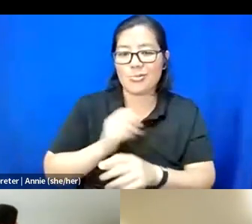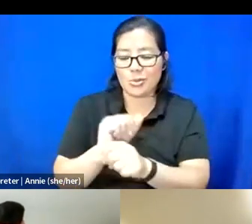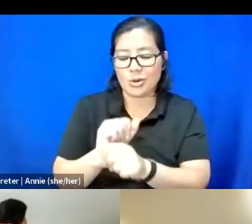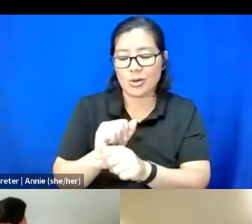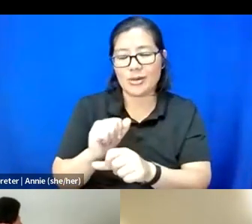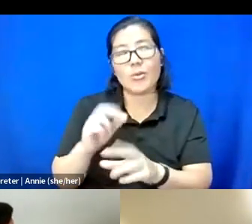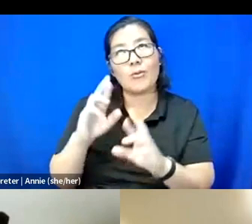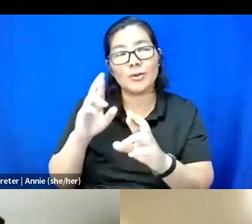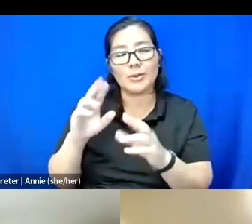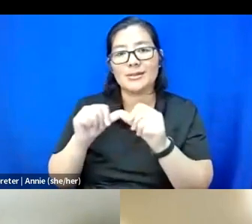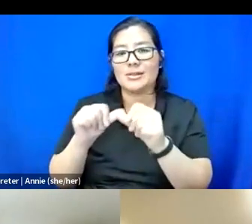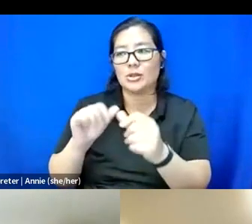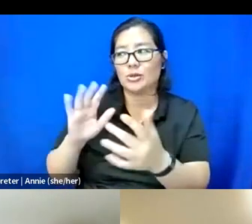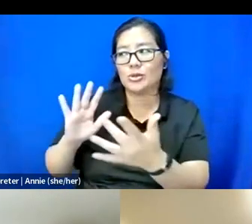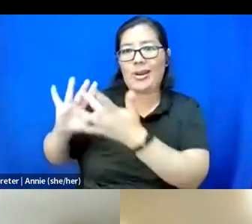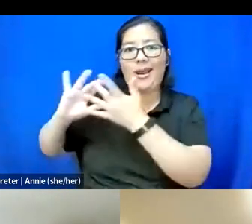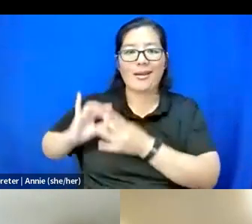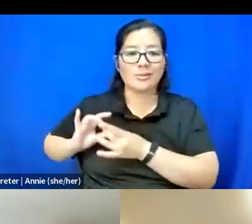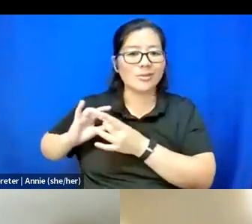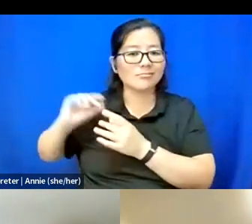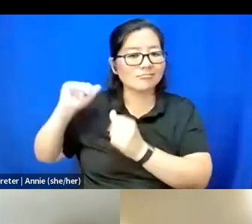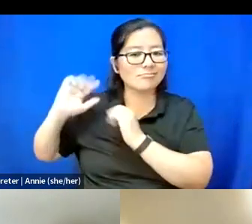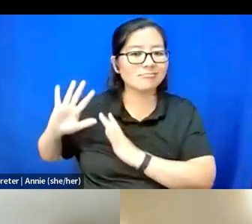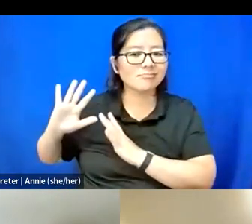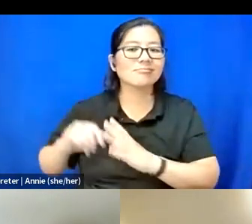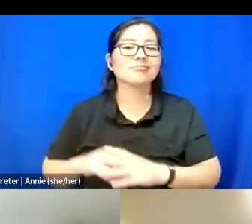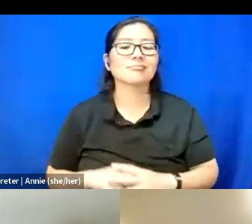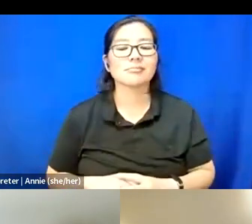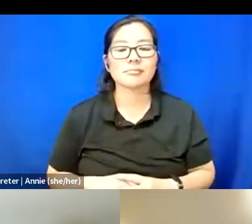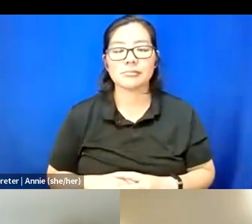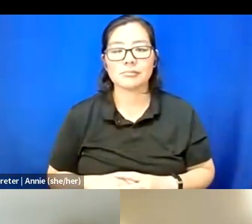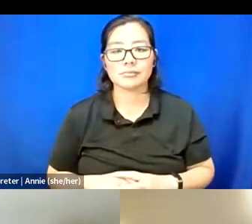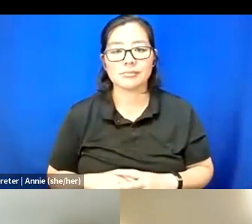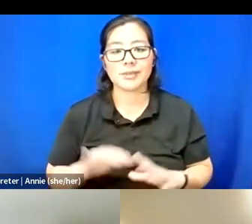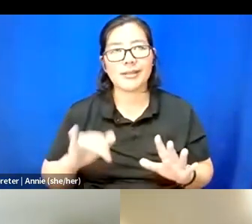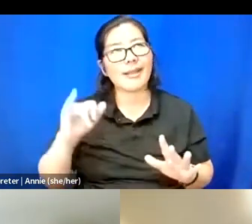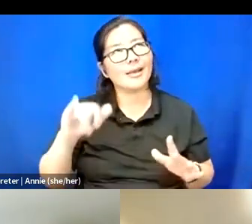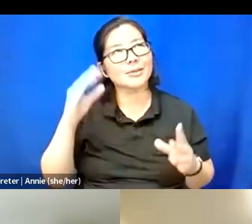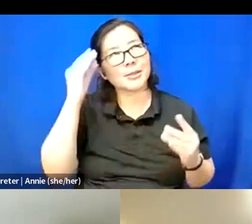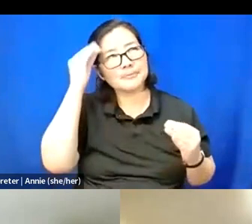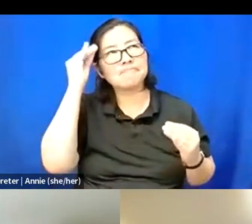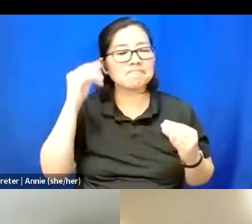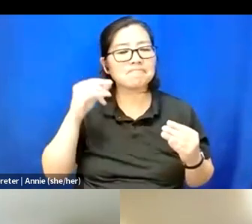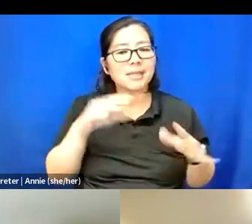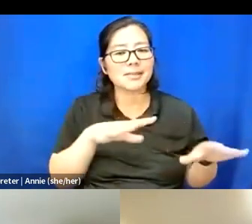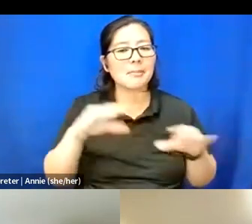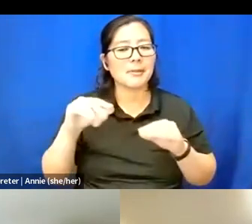That's kind of what's on my mind as I'm exiting this program or this part of the program.